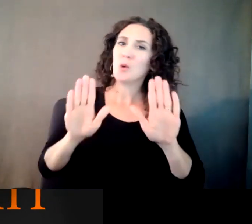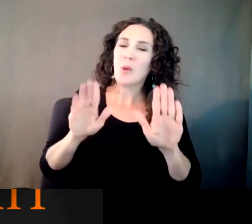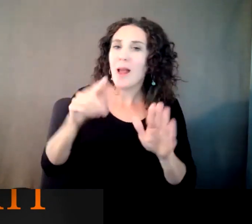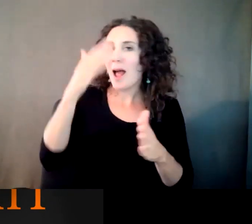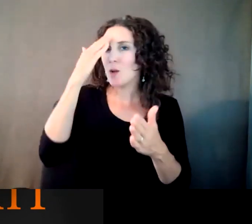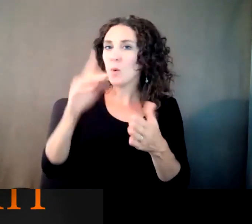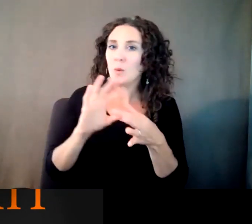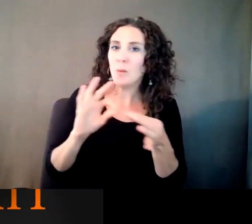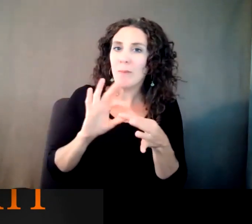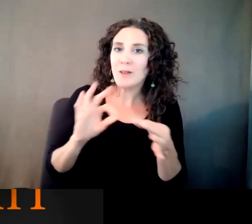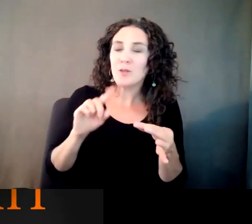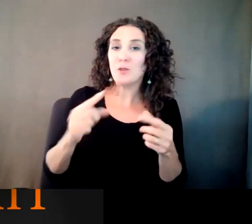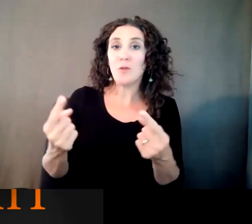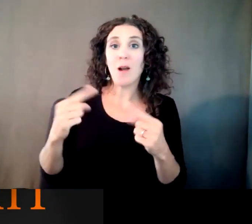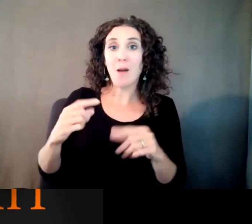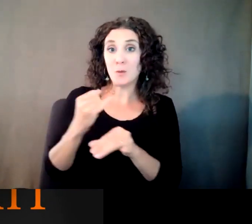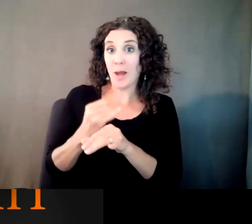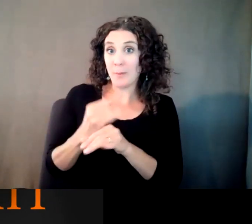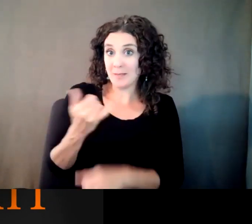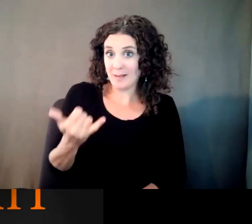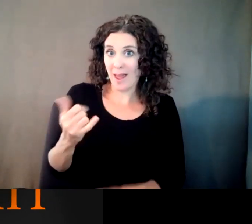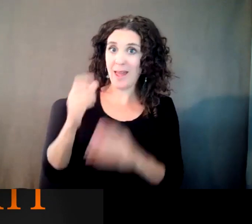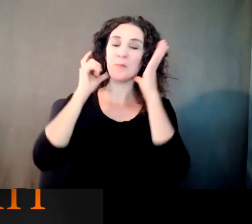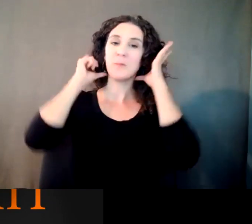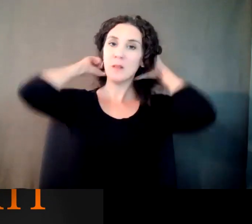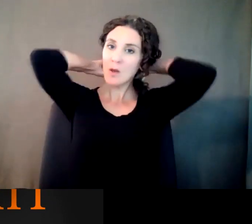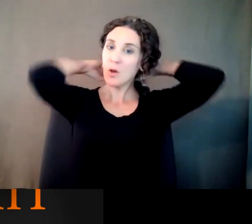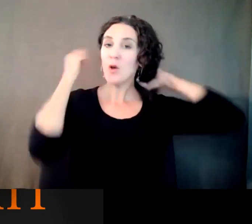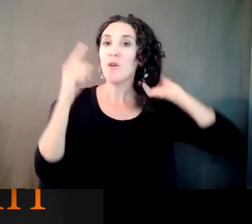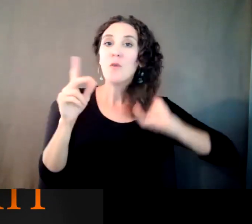you know, you've been on campus today. You know for those who haven't been back to campus,